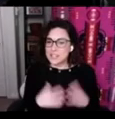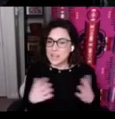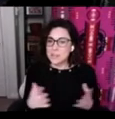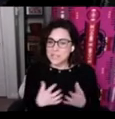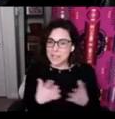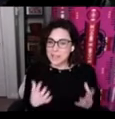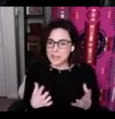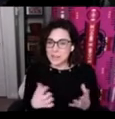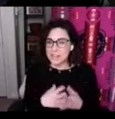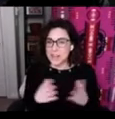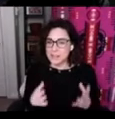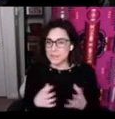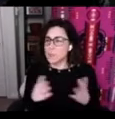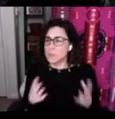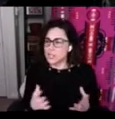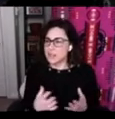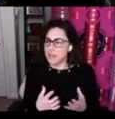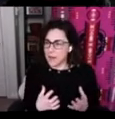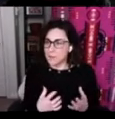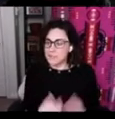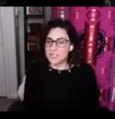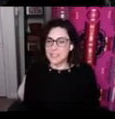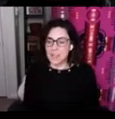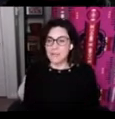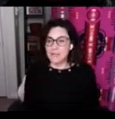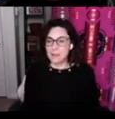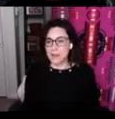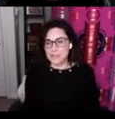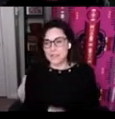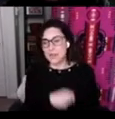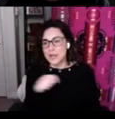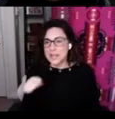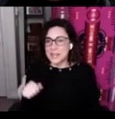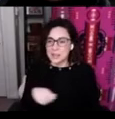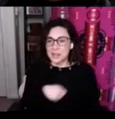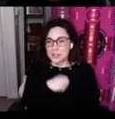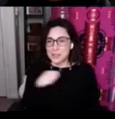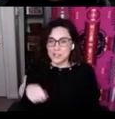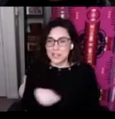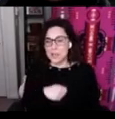come together in kind of the formation of a house that's how it felt for us and so Dr. Peter Jacobs